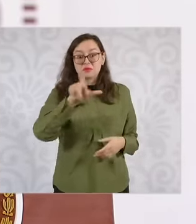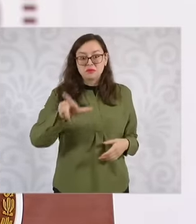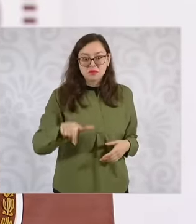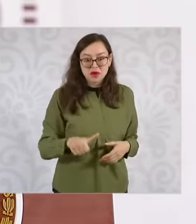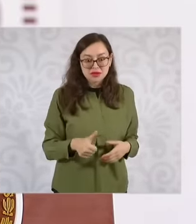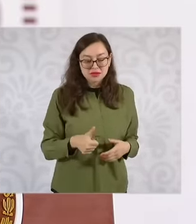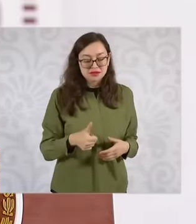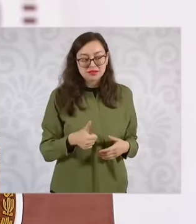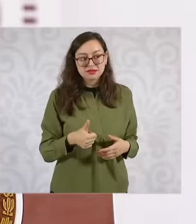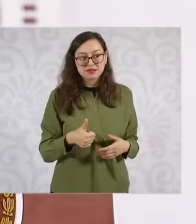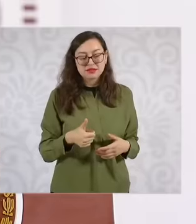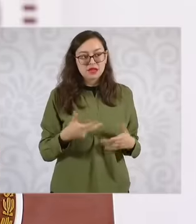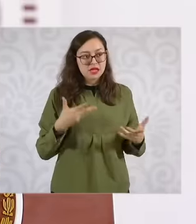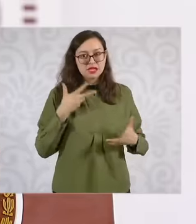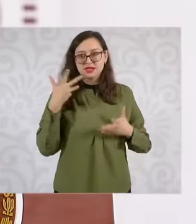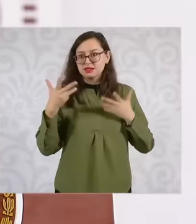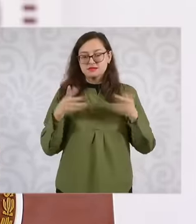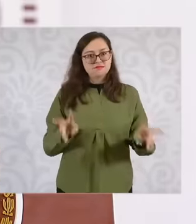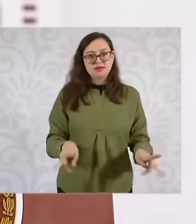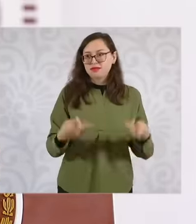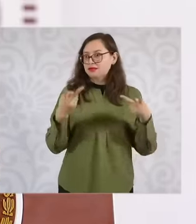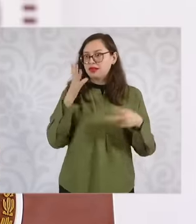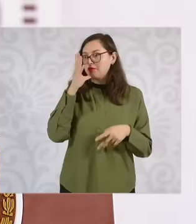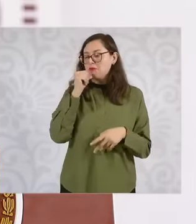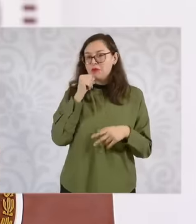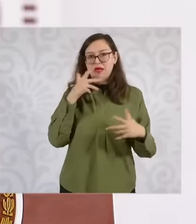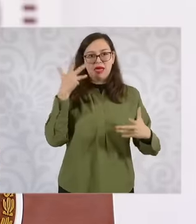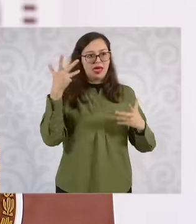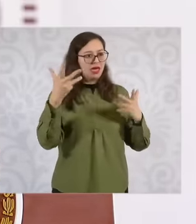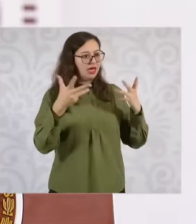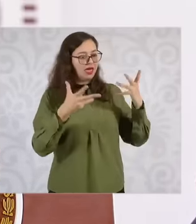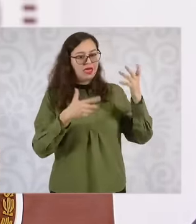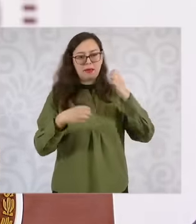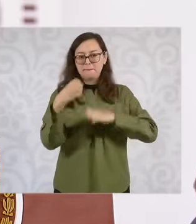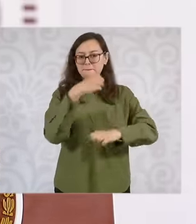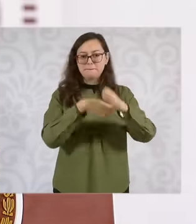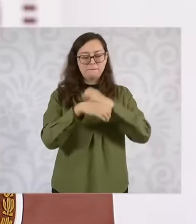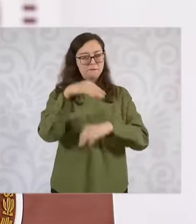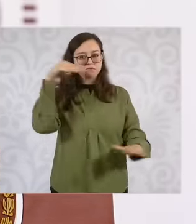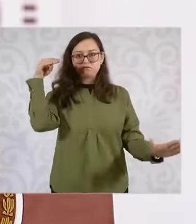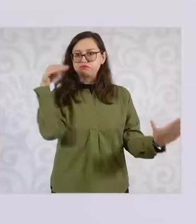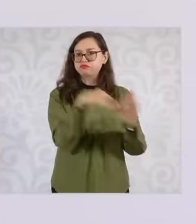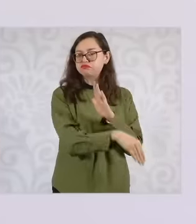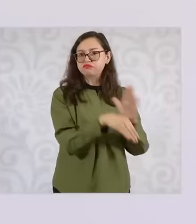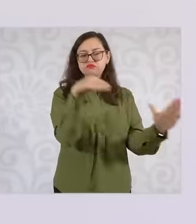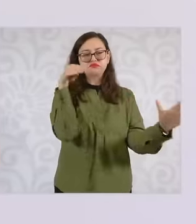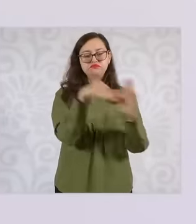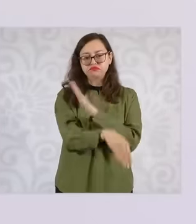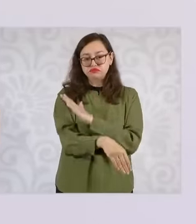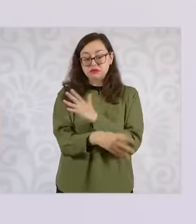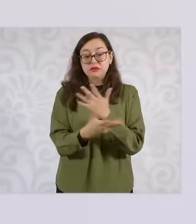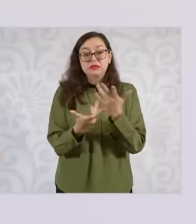housing it was not considered to build homes through real estate developers also